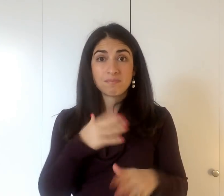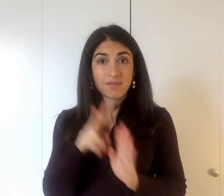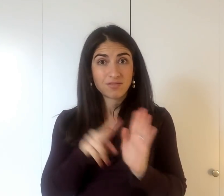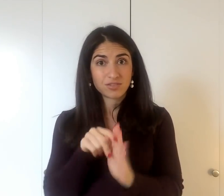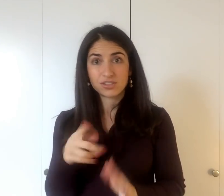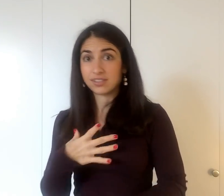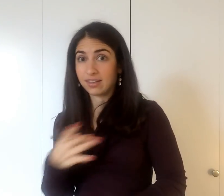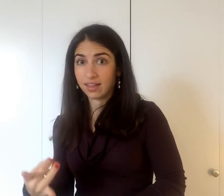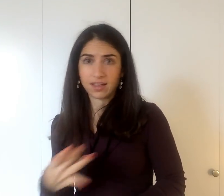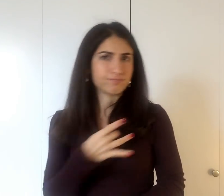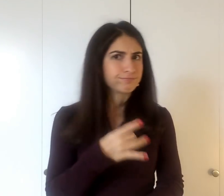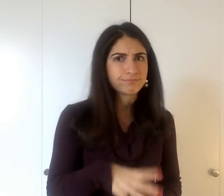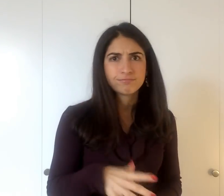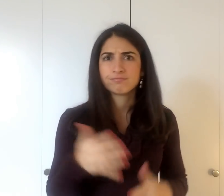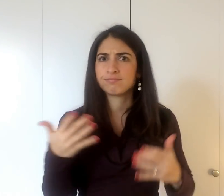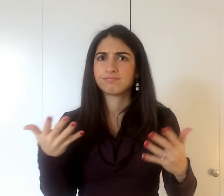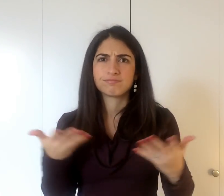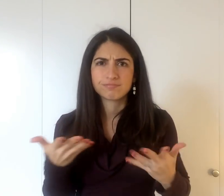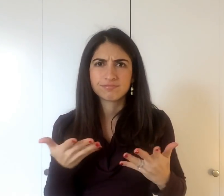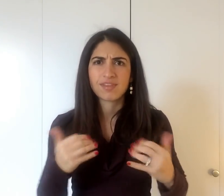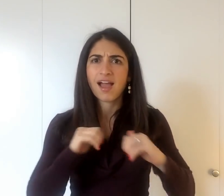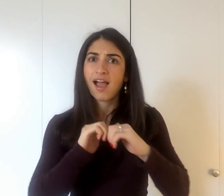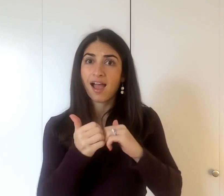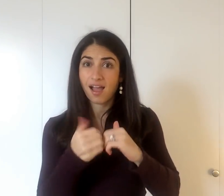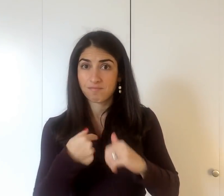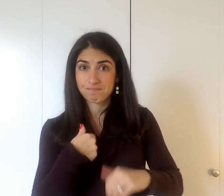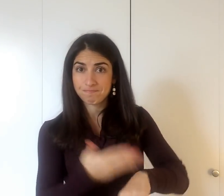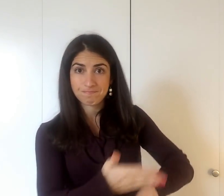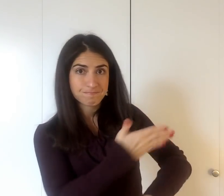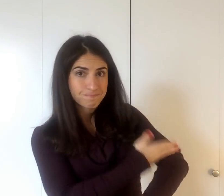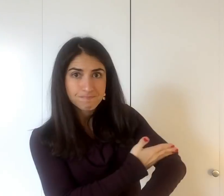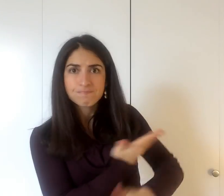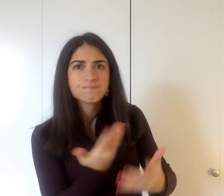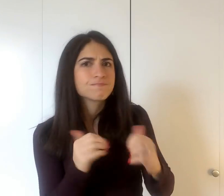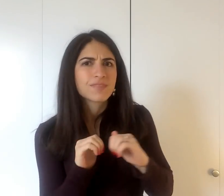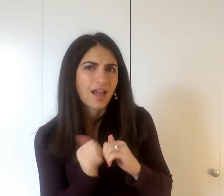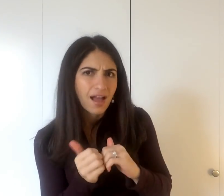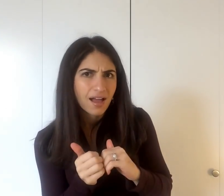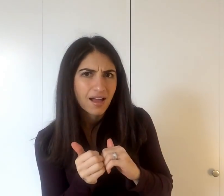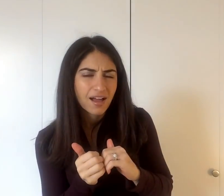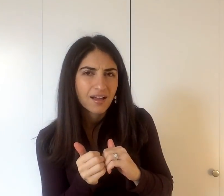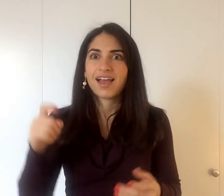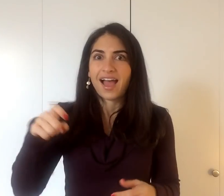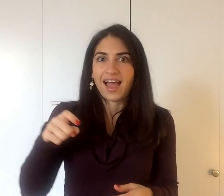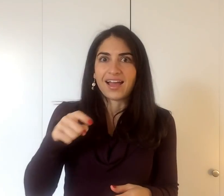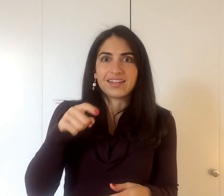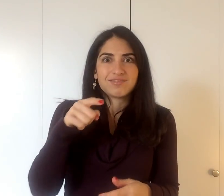want to learn, what you like and dislike about my videos, and how I can improve.